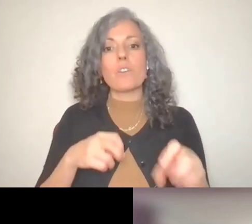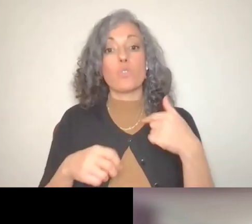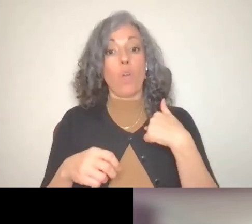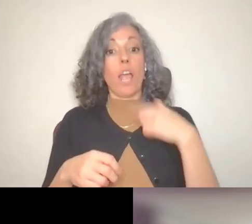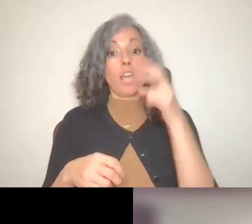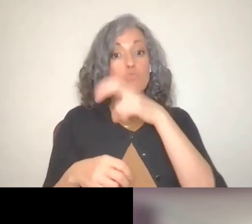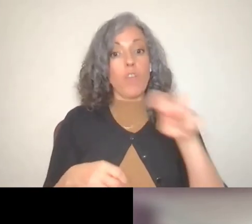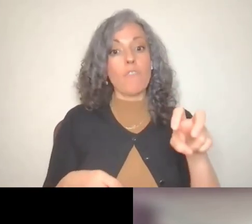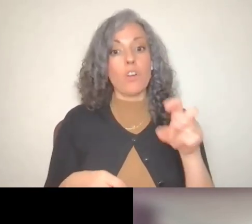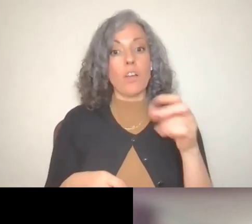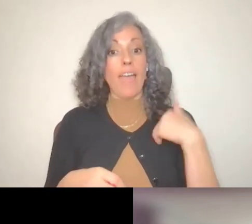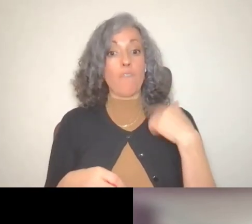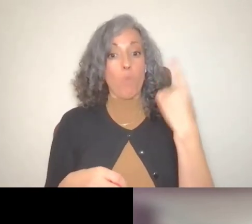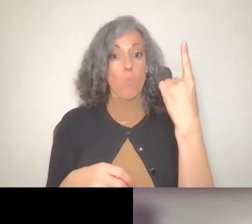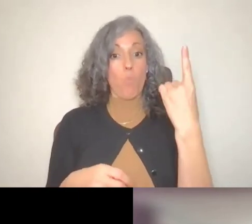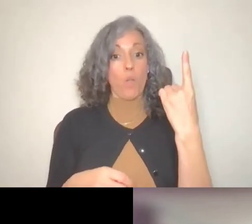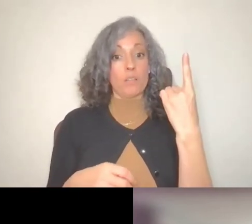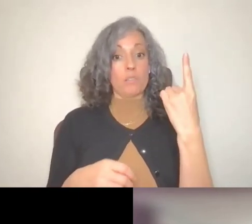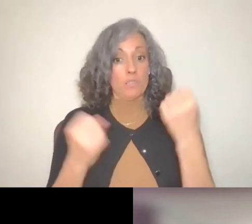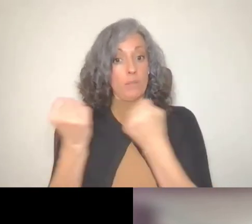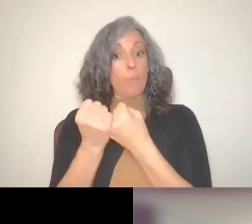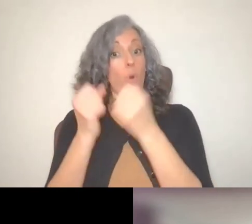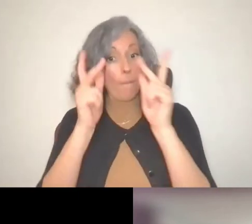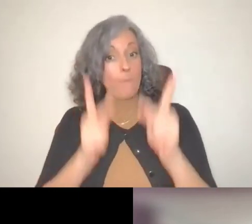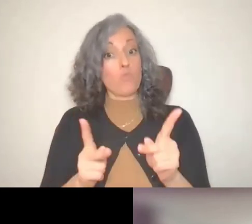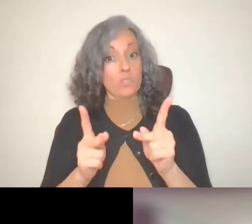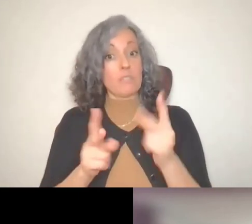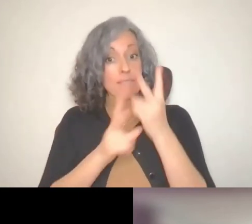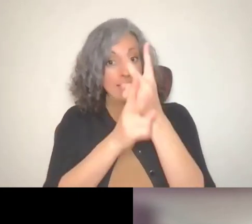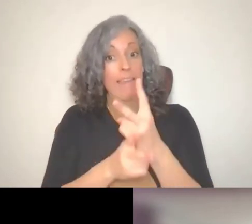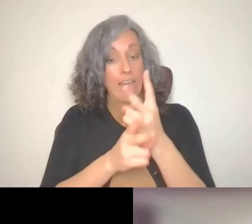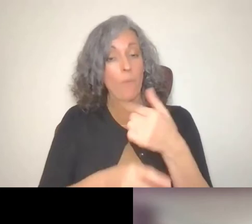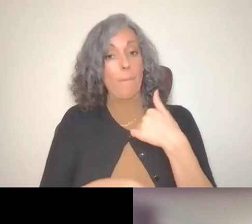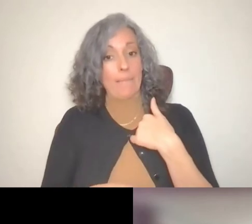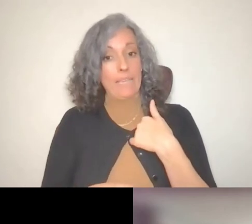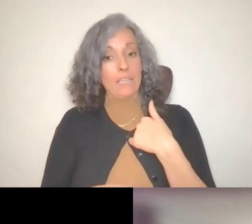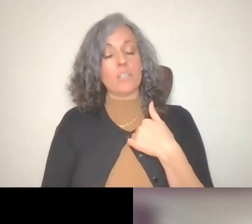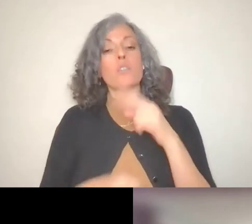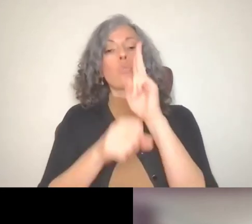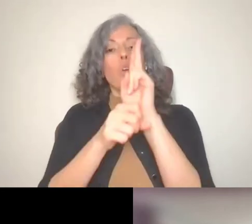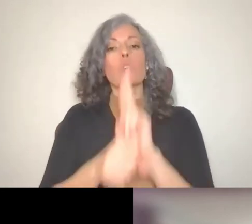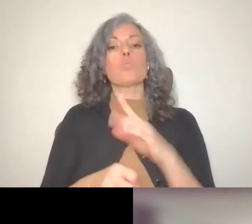So I've used my email account to pay my